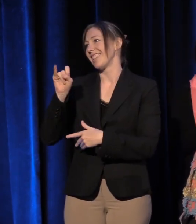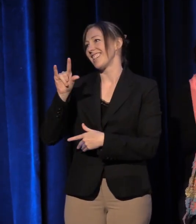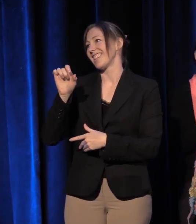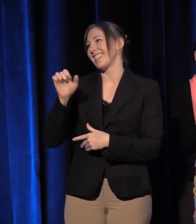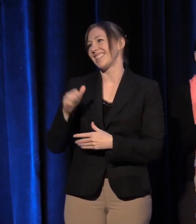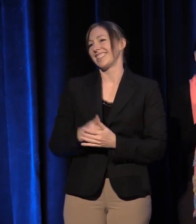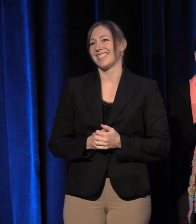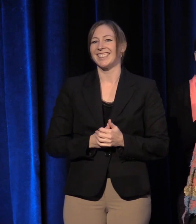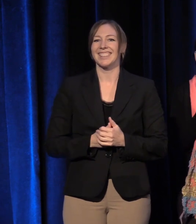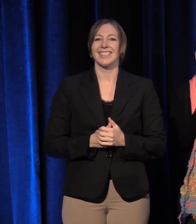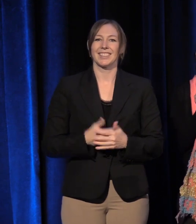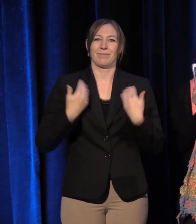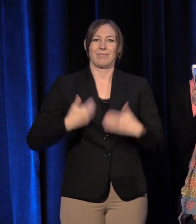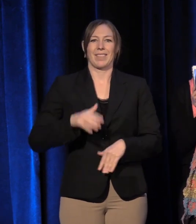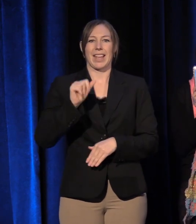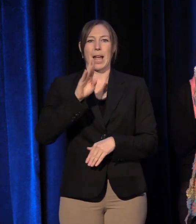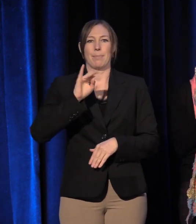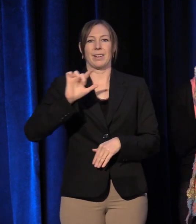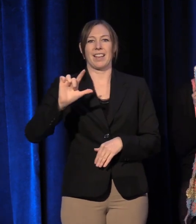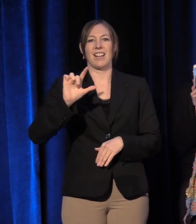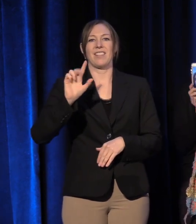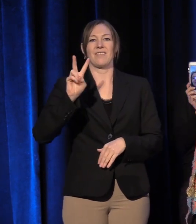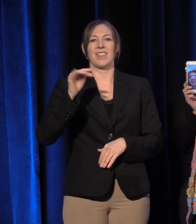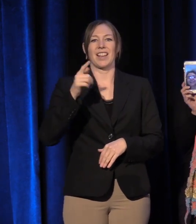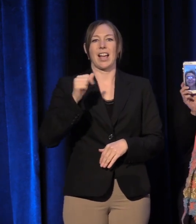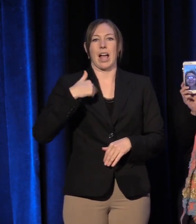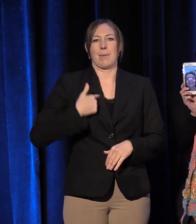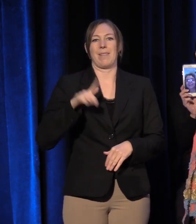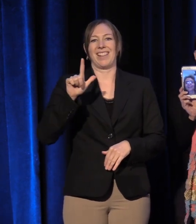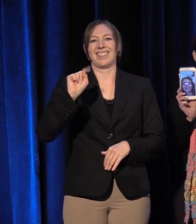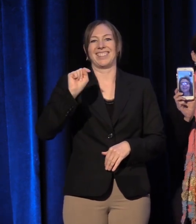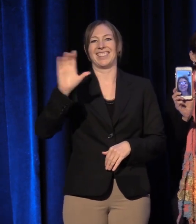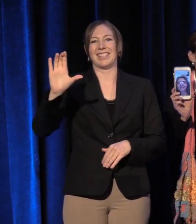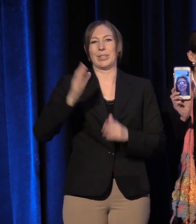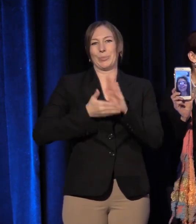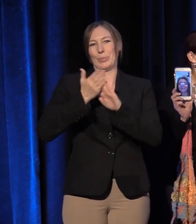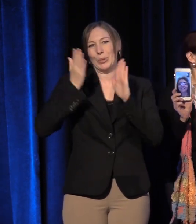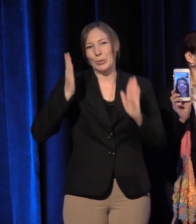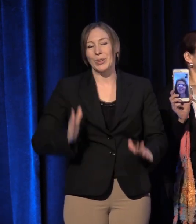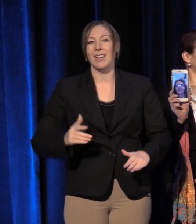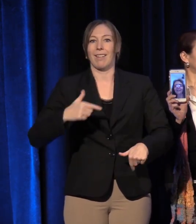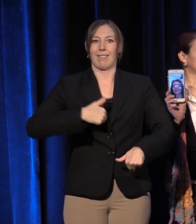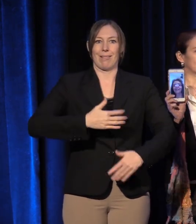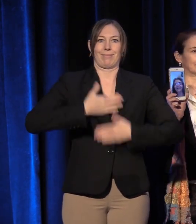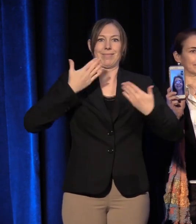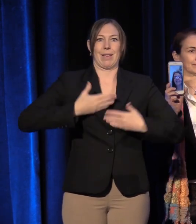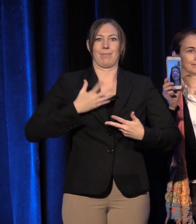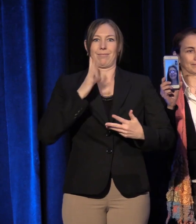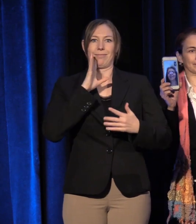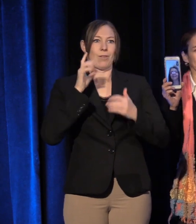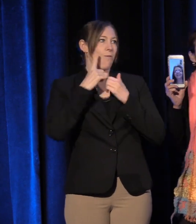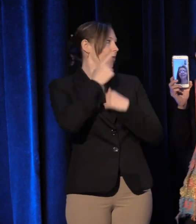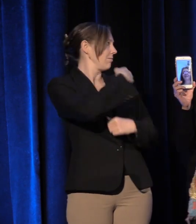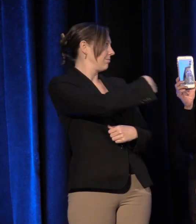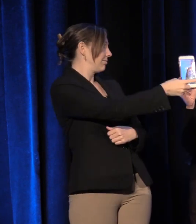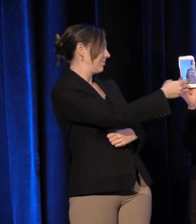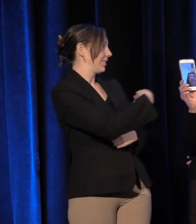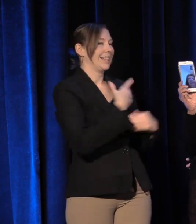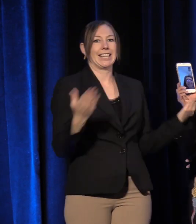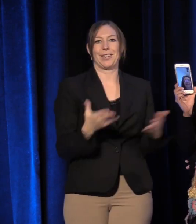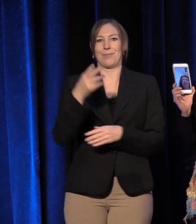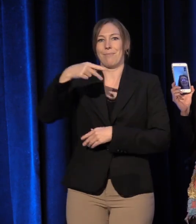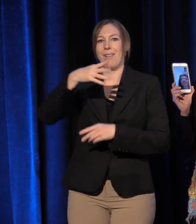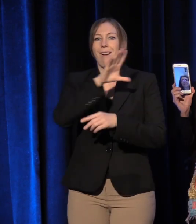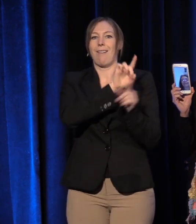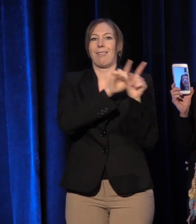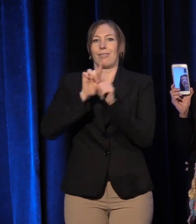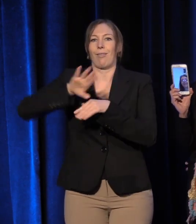I’m Abigail Vega; I’m the LTC Producer and I am so honored to be speaking on behalf of the Steering Committee, both here in Portland and also all of our members around the country.